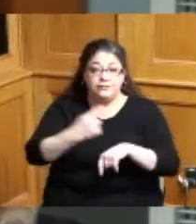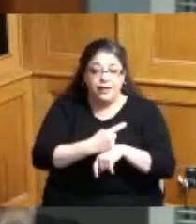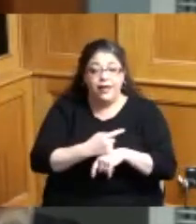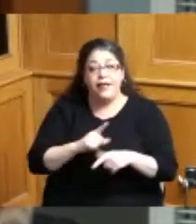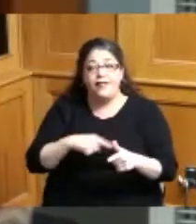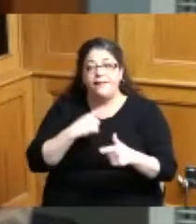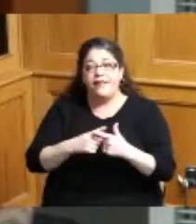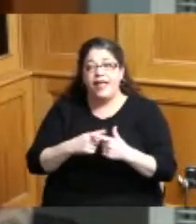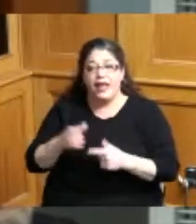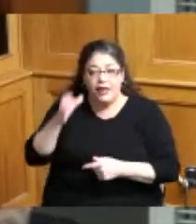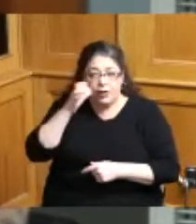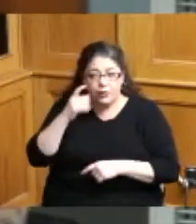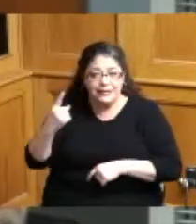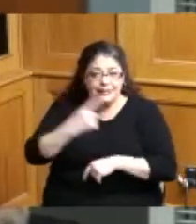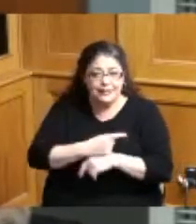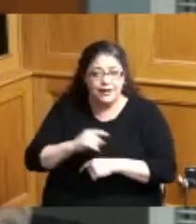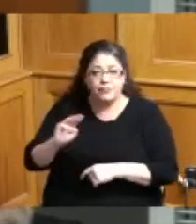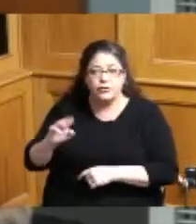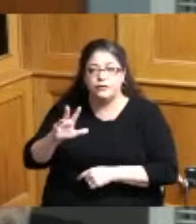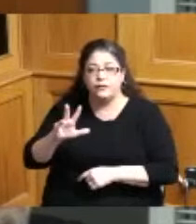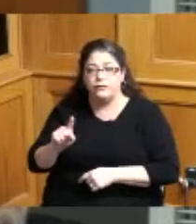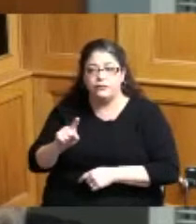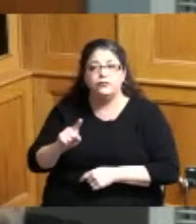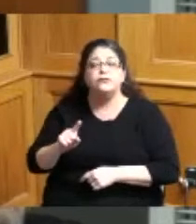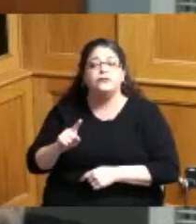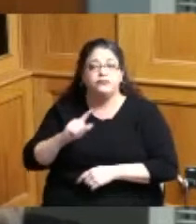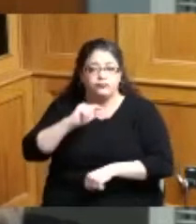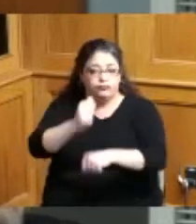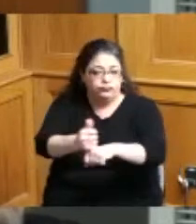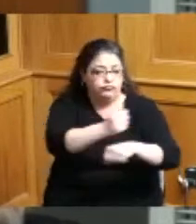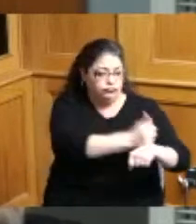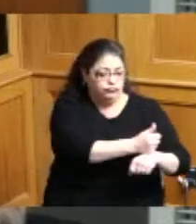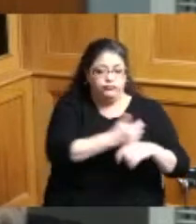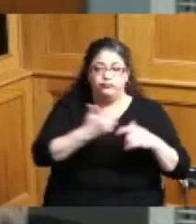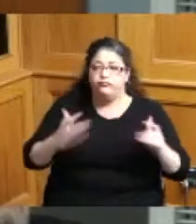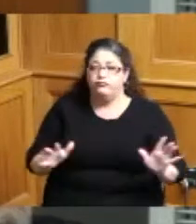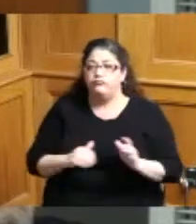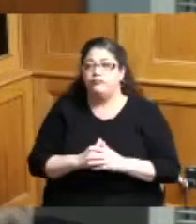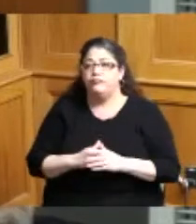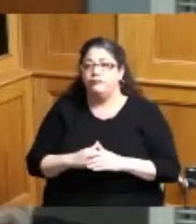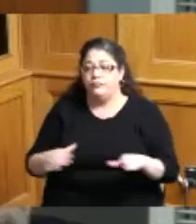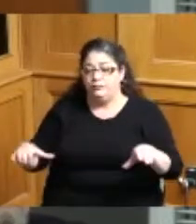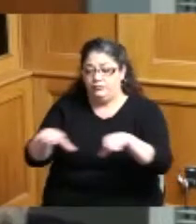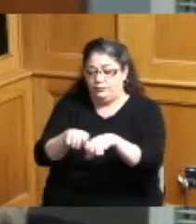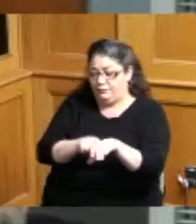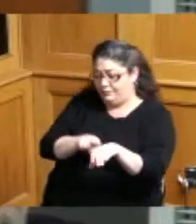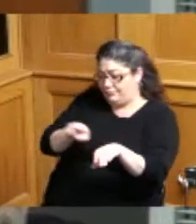a hearing date of today march 31st were set the adjoining property owners were notified by mail